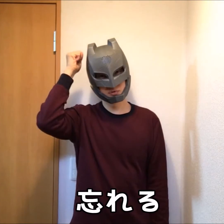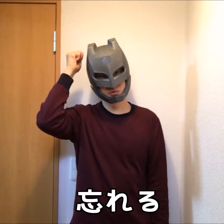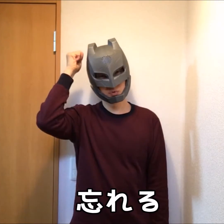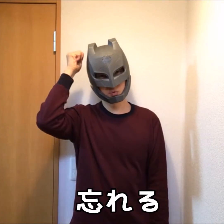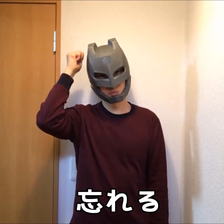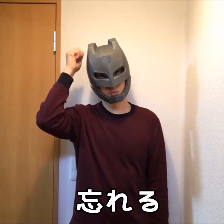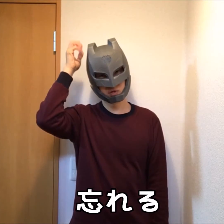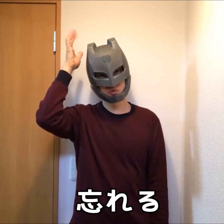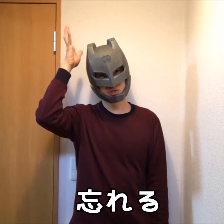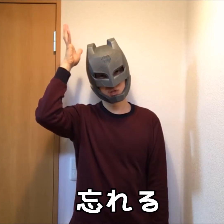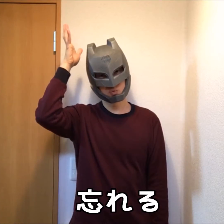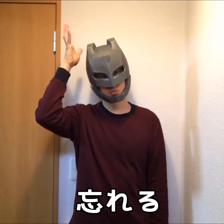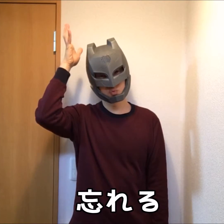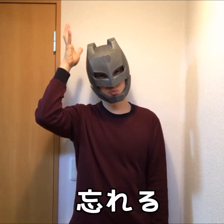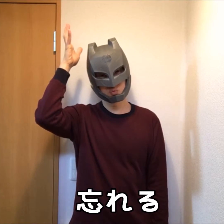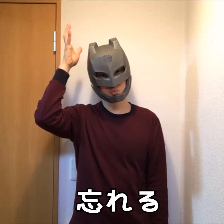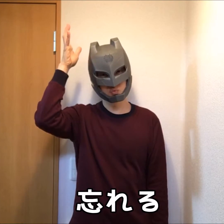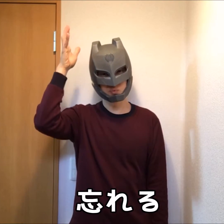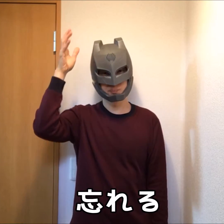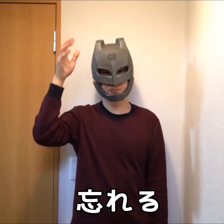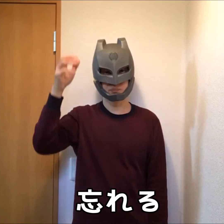Forget